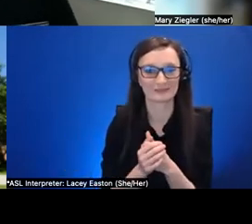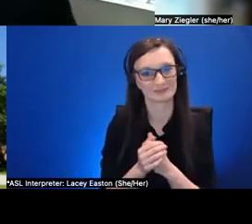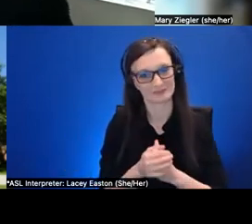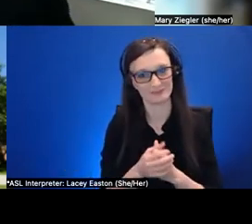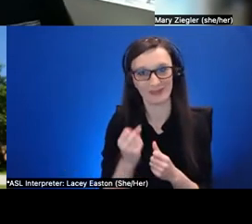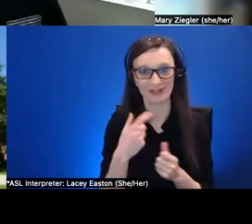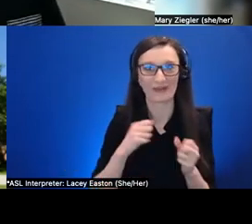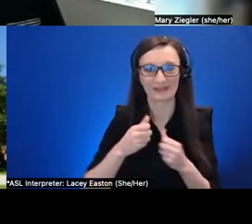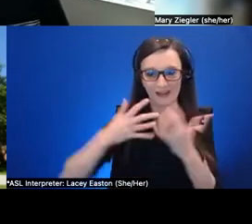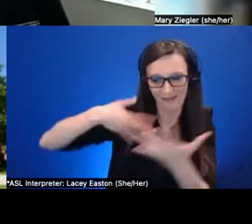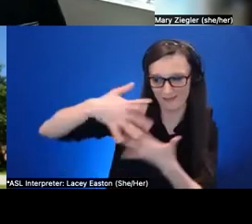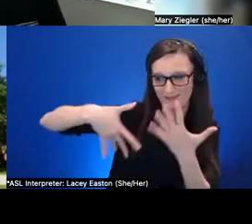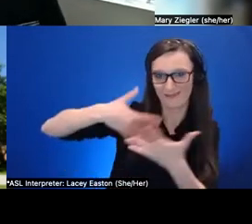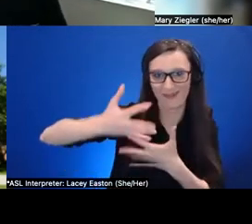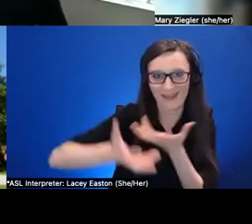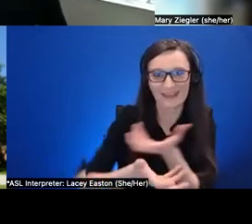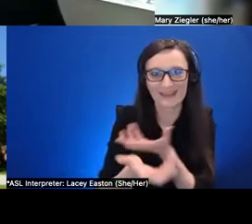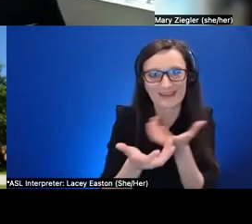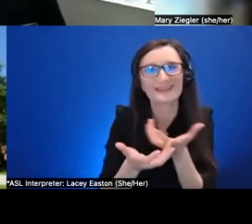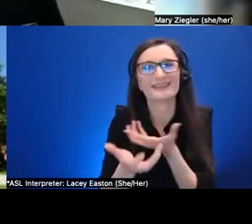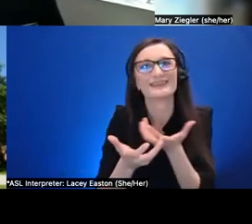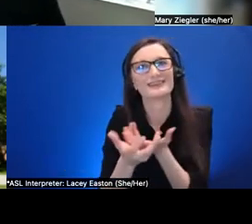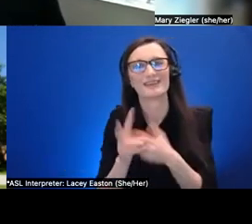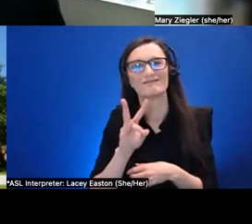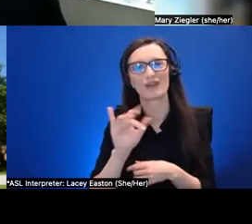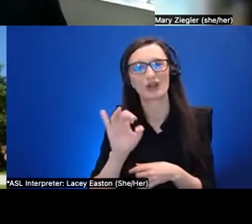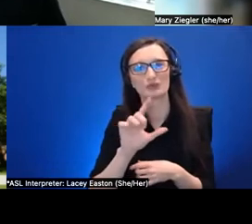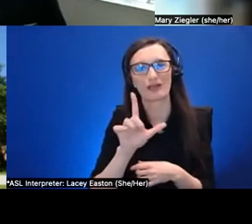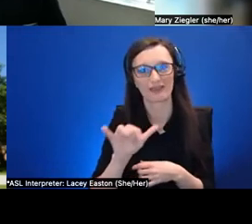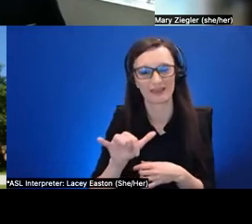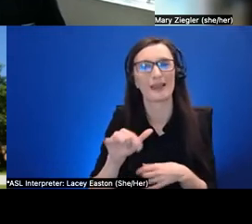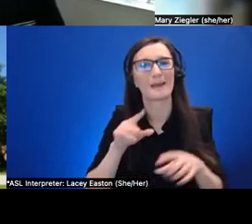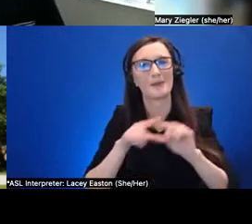um and so it was very meaningful for them but then with my connectivity i was just gone i was